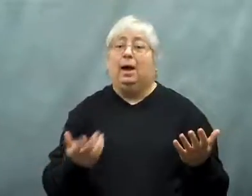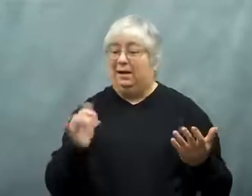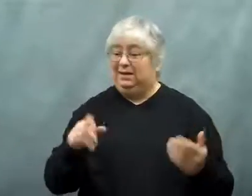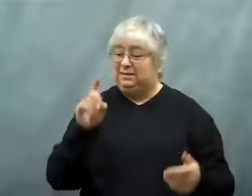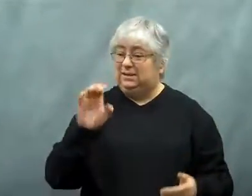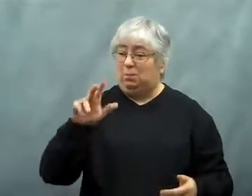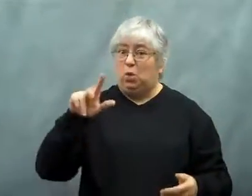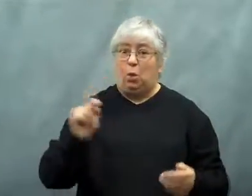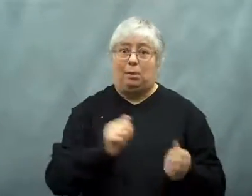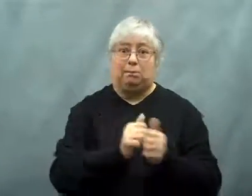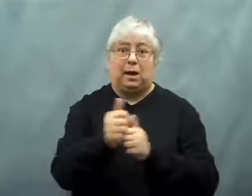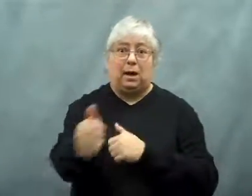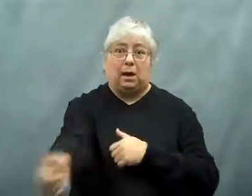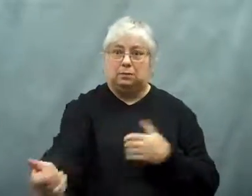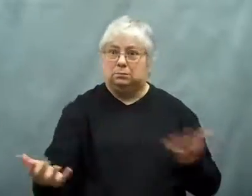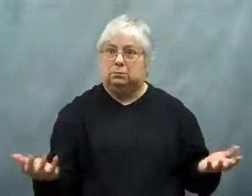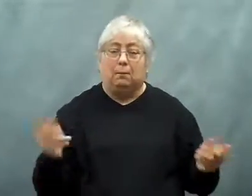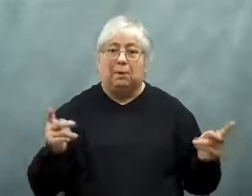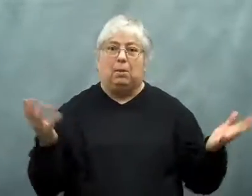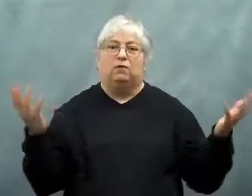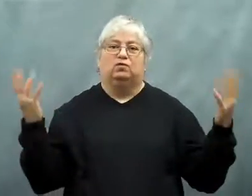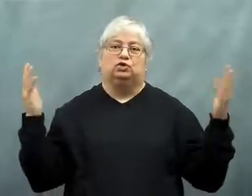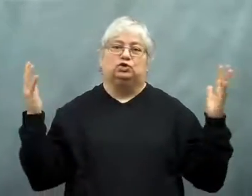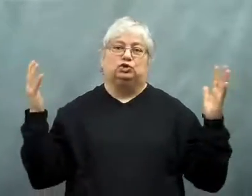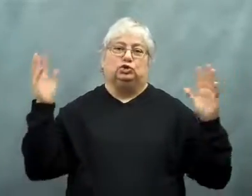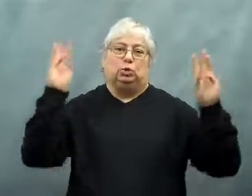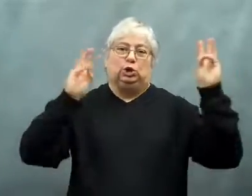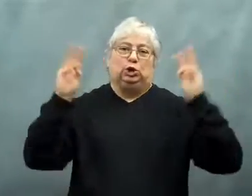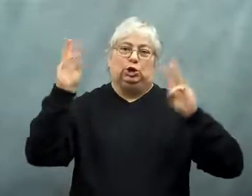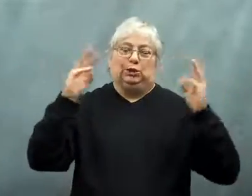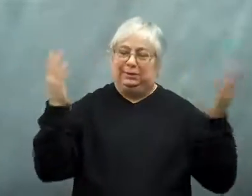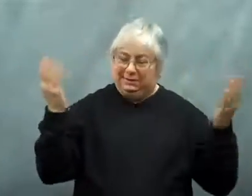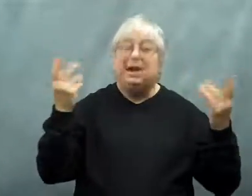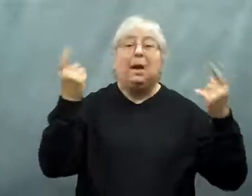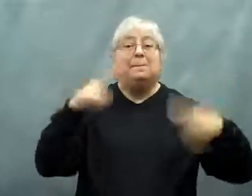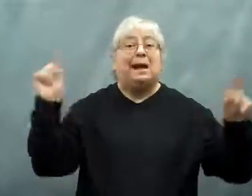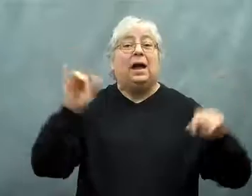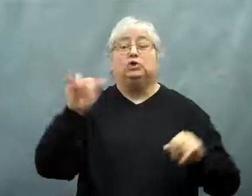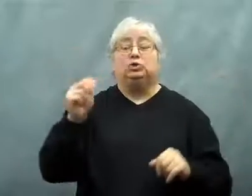December 31 came and went and a lot of people were worried.